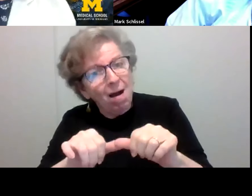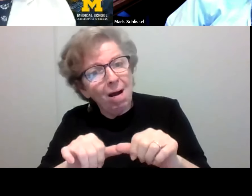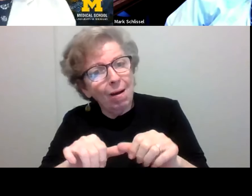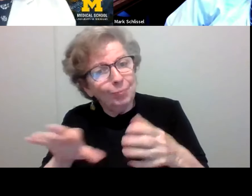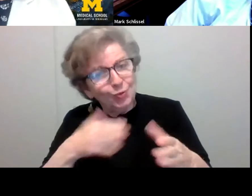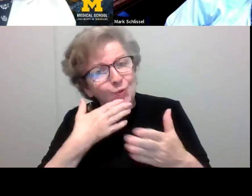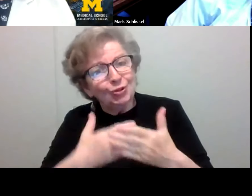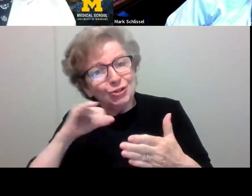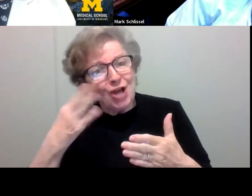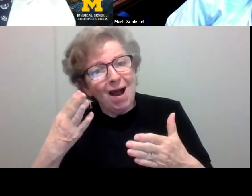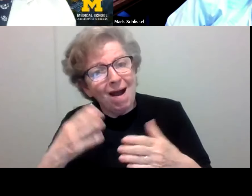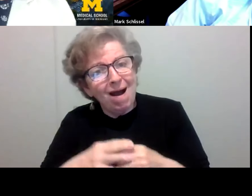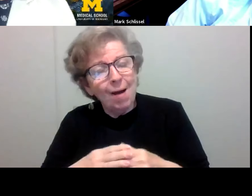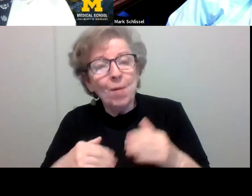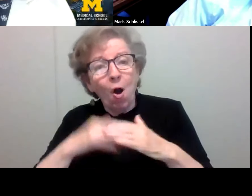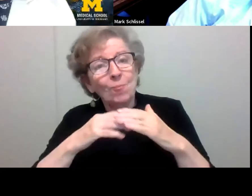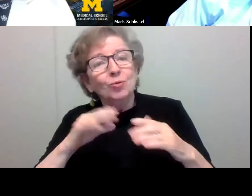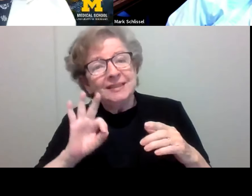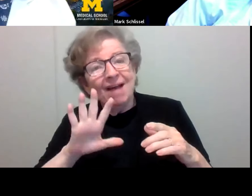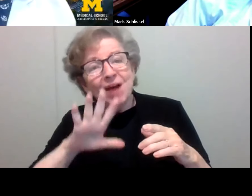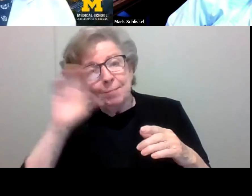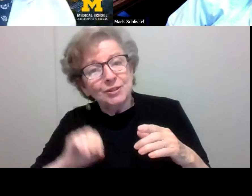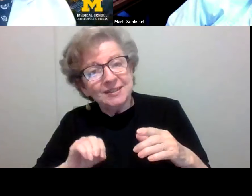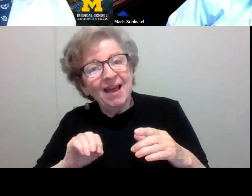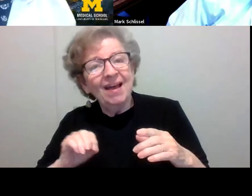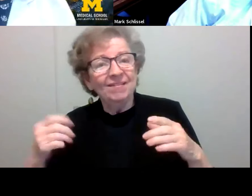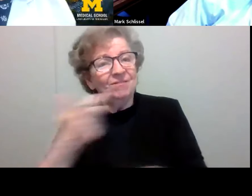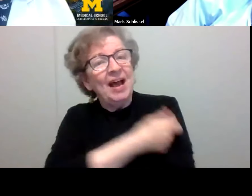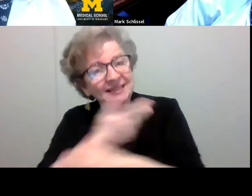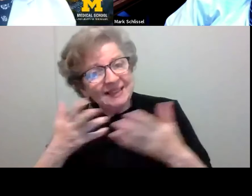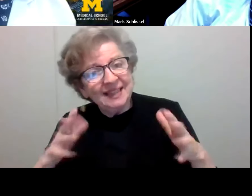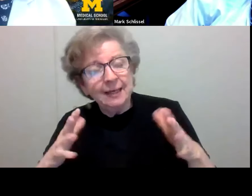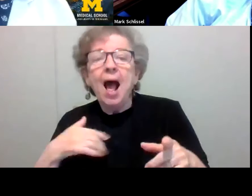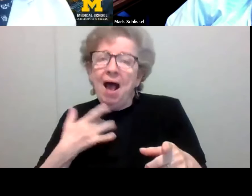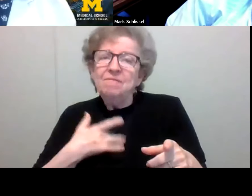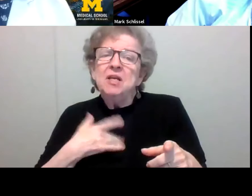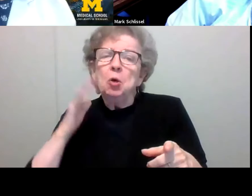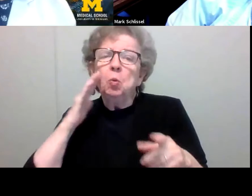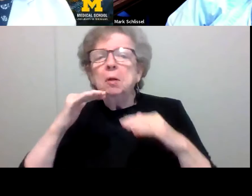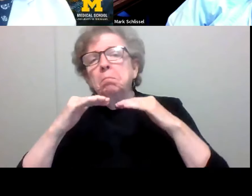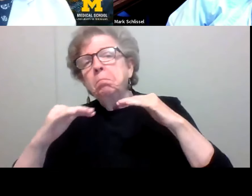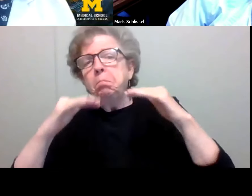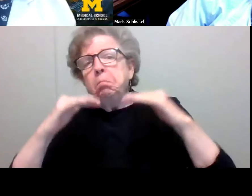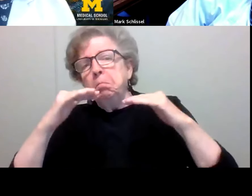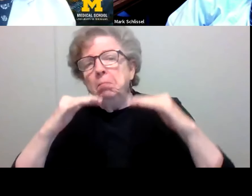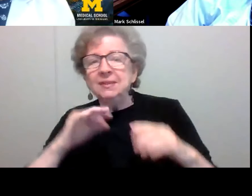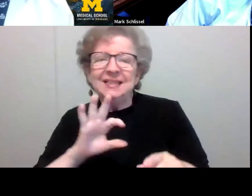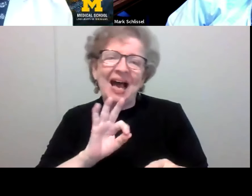We're approaching 95% vaccinated. I think we're gonna level off somewhere around 96, 97%, which is, you know,